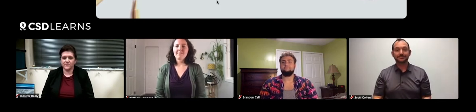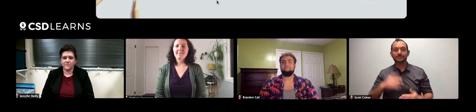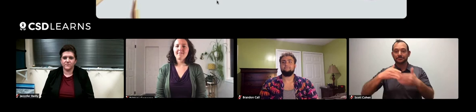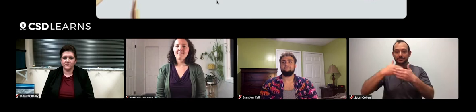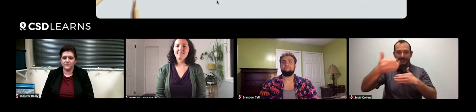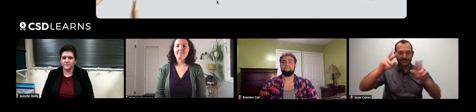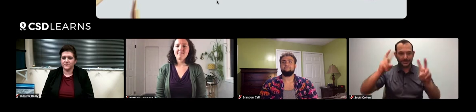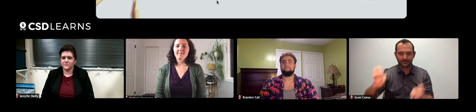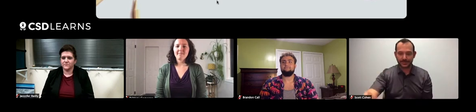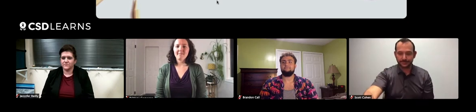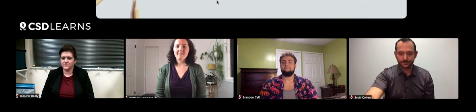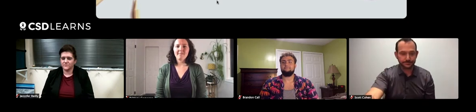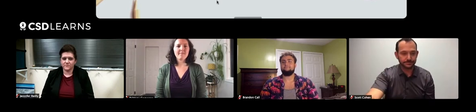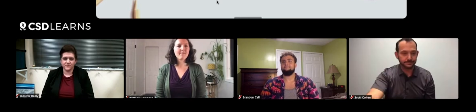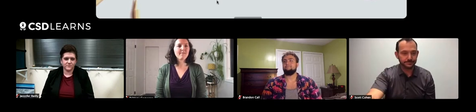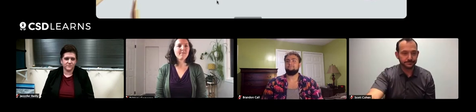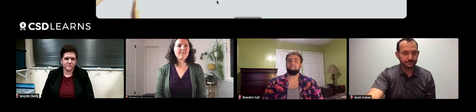Moving onto our topic number two, next topic.